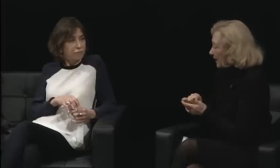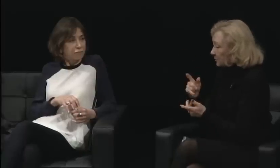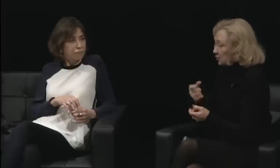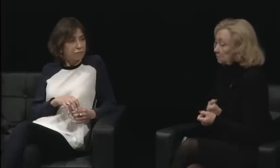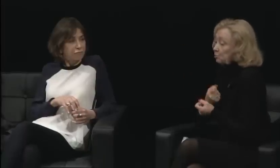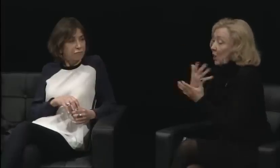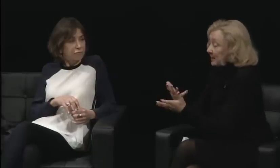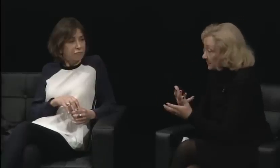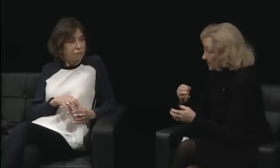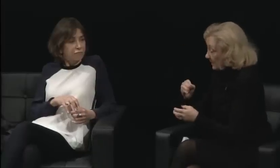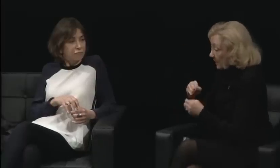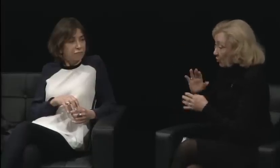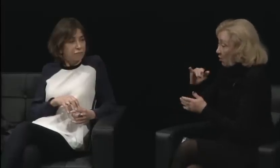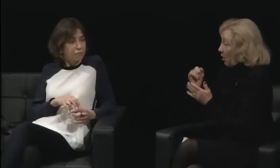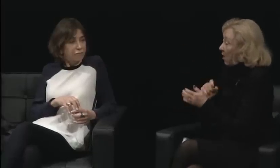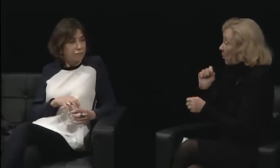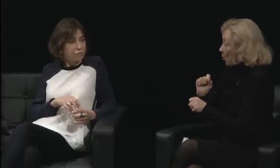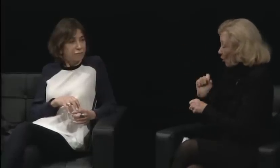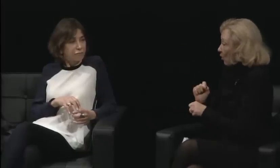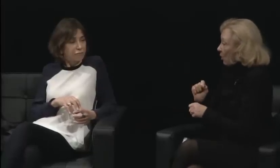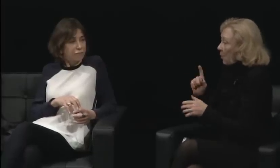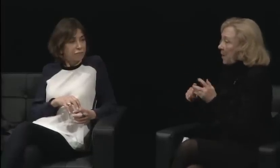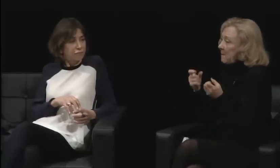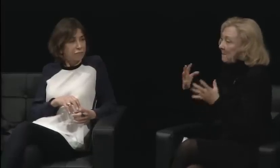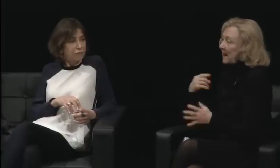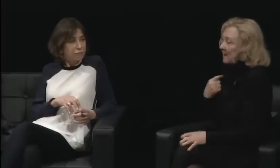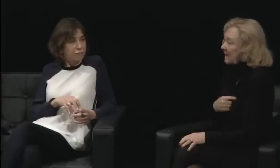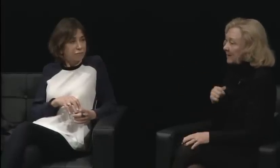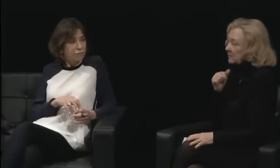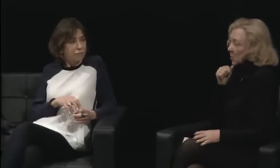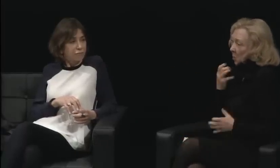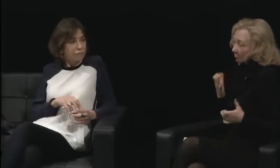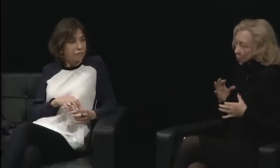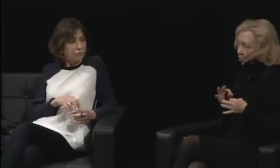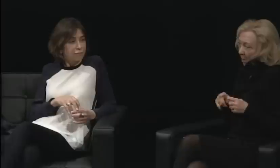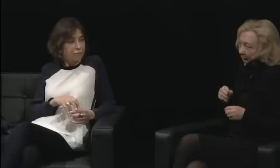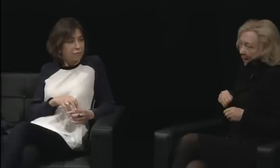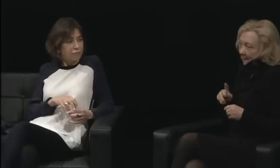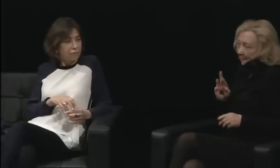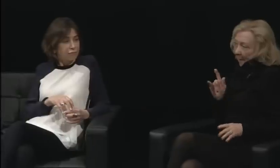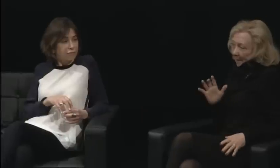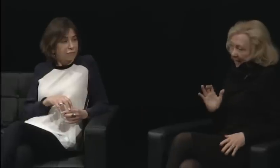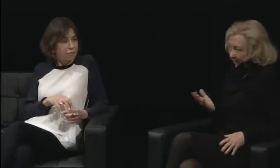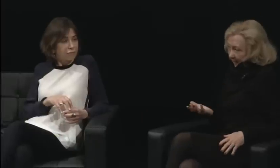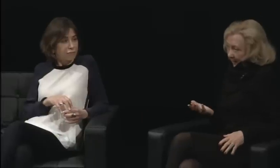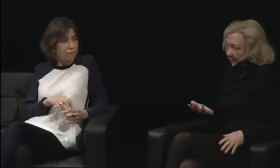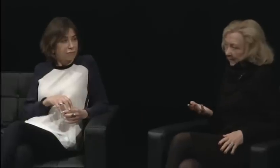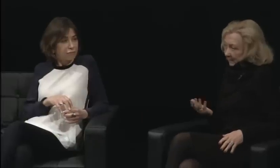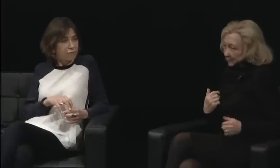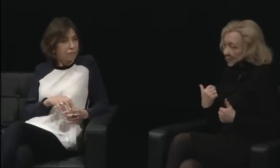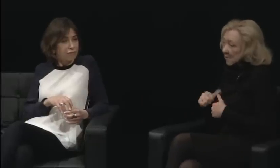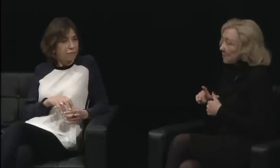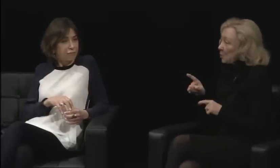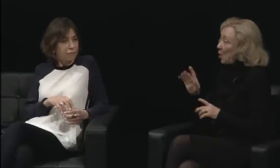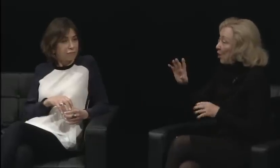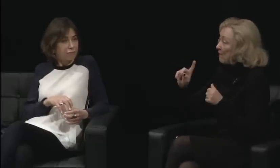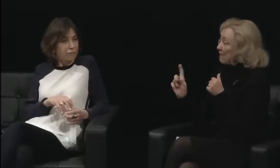Deaf women were not in a place to make decisions